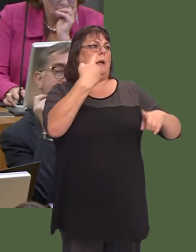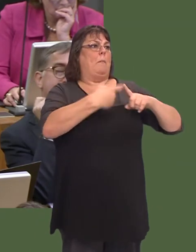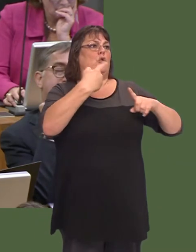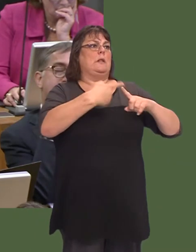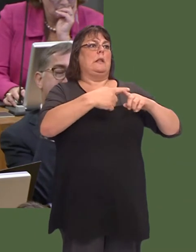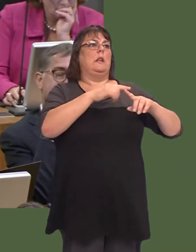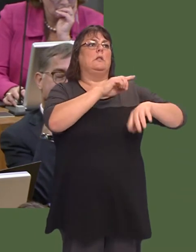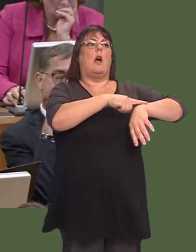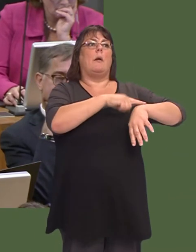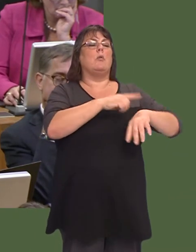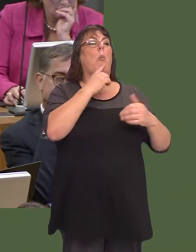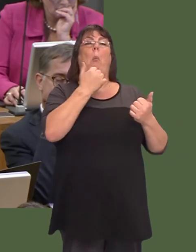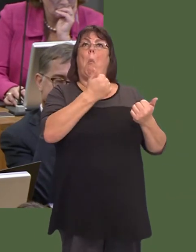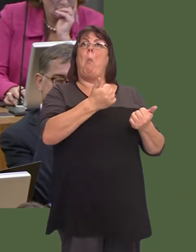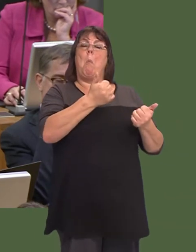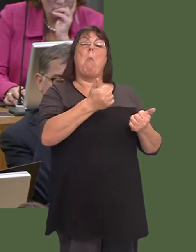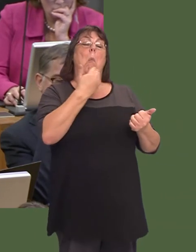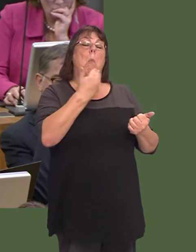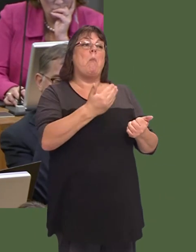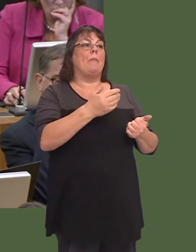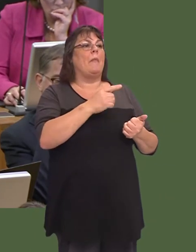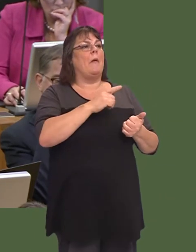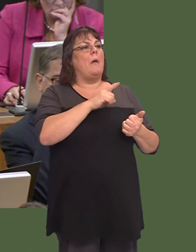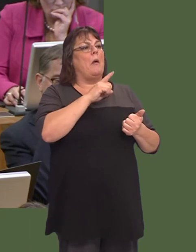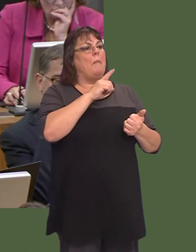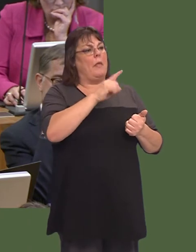emergency times, for which we are grateful, but itís obviously a material consideration